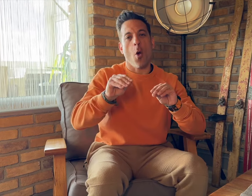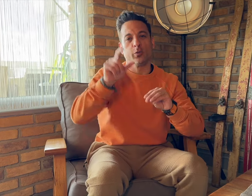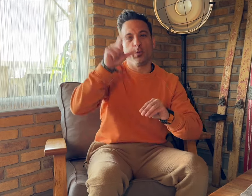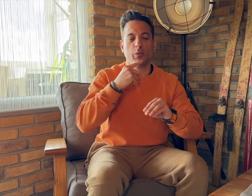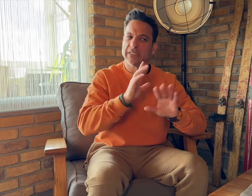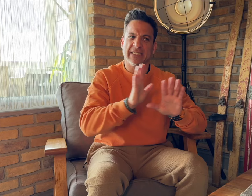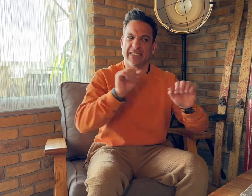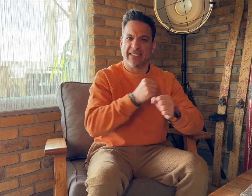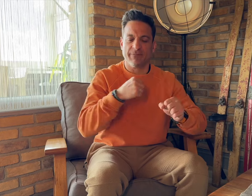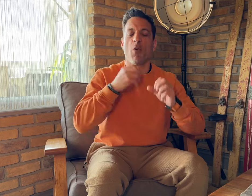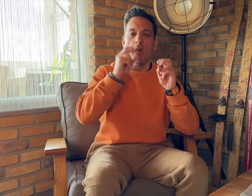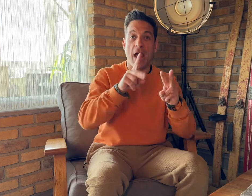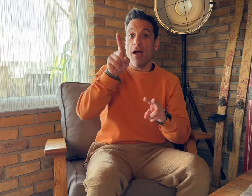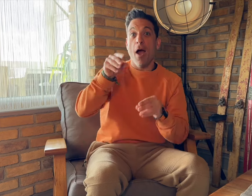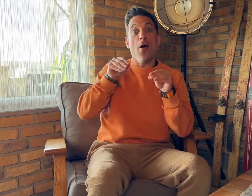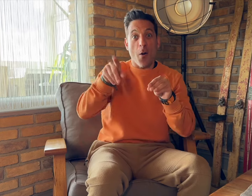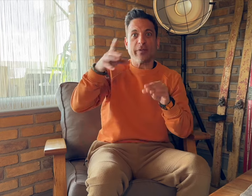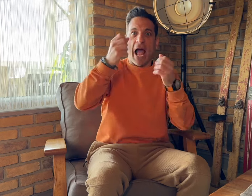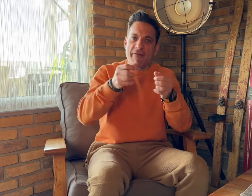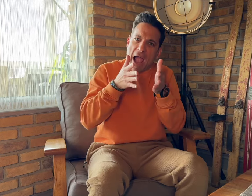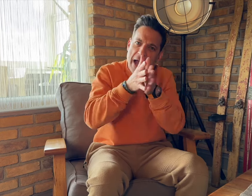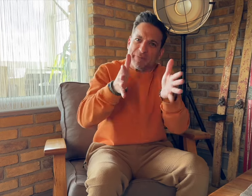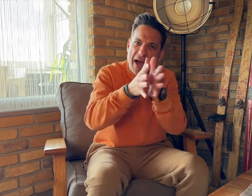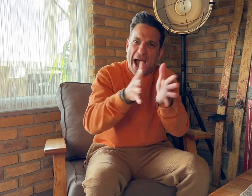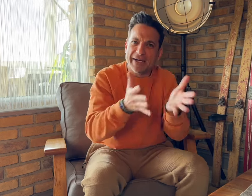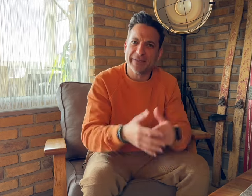Instead, I will be interviewing the coach about the autistic player.